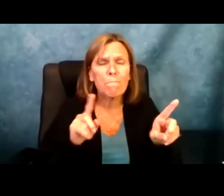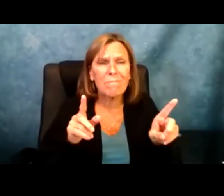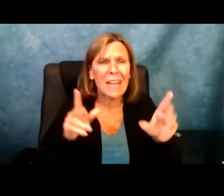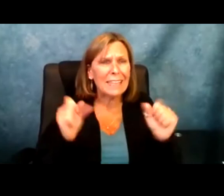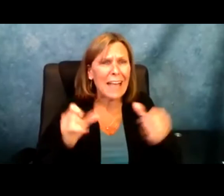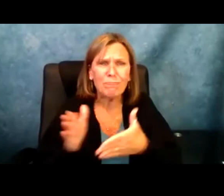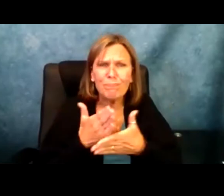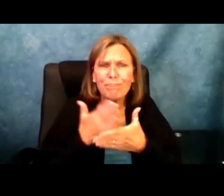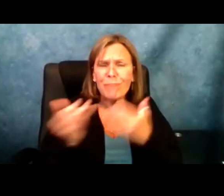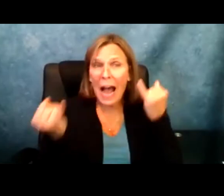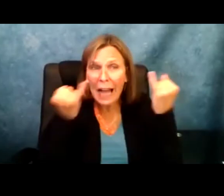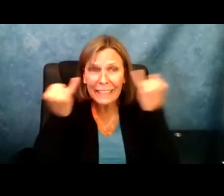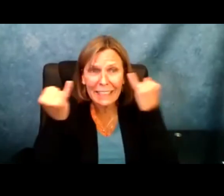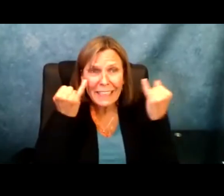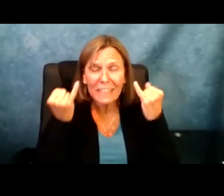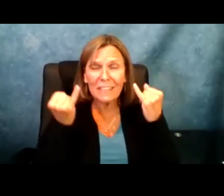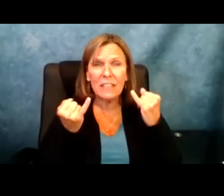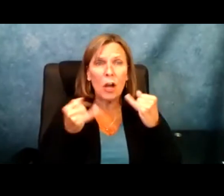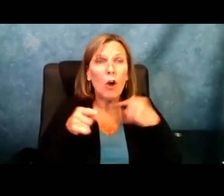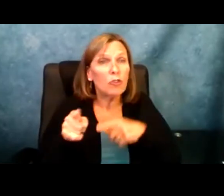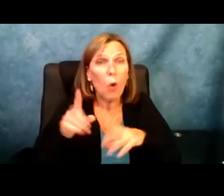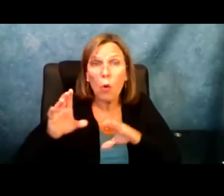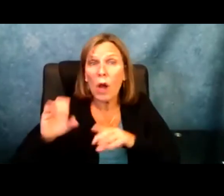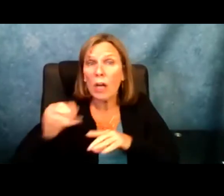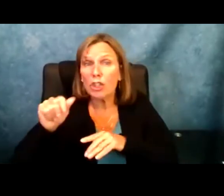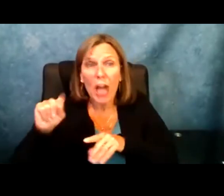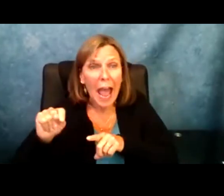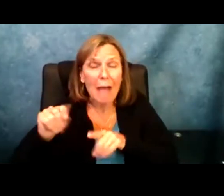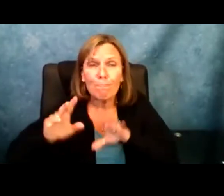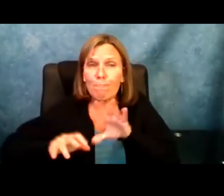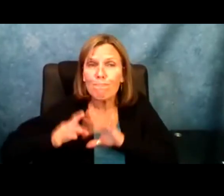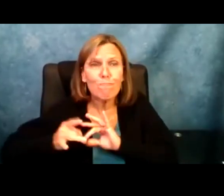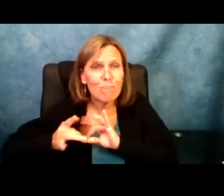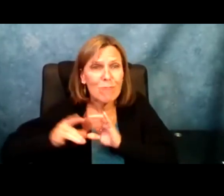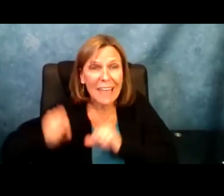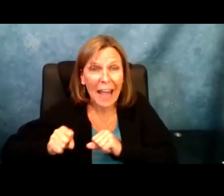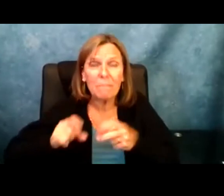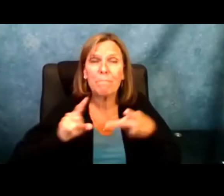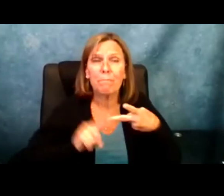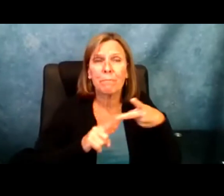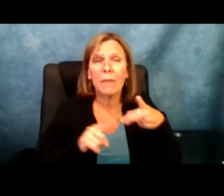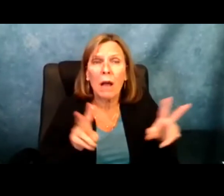at the state level which is a great piece for us. You are reminded to share your